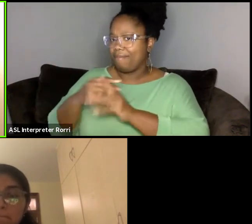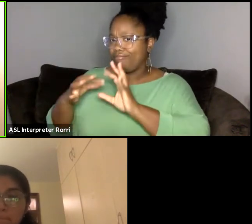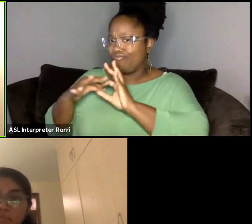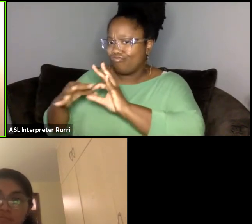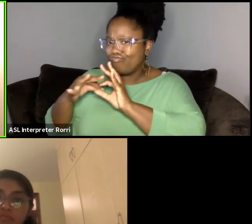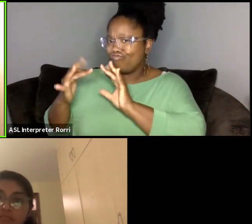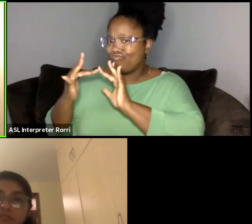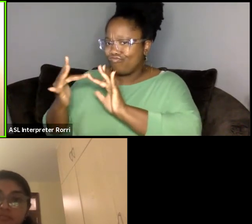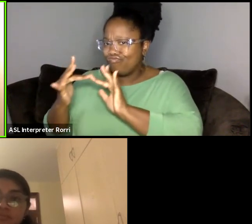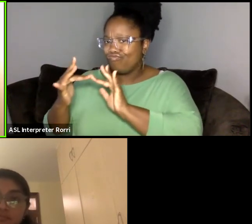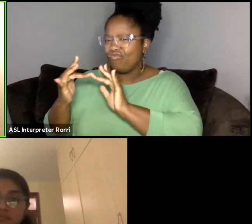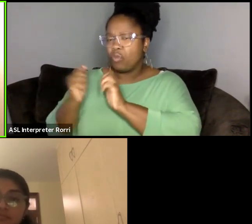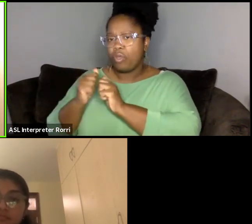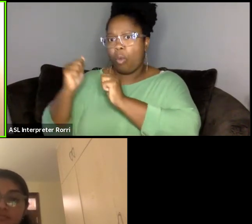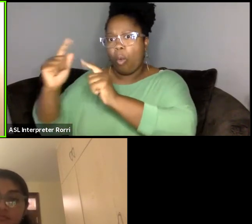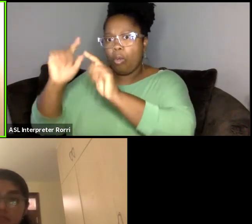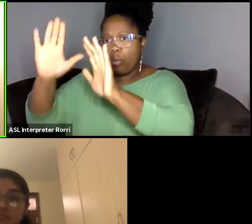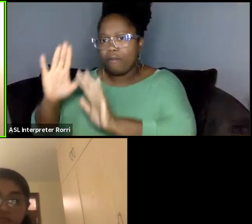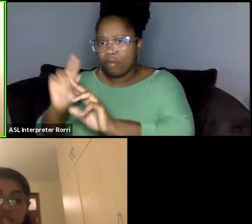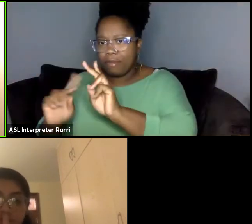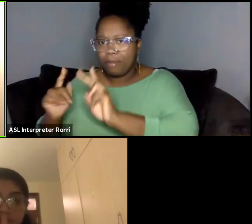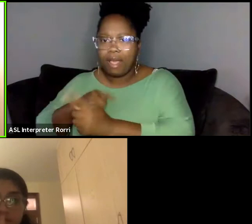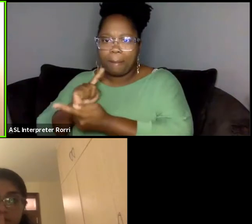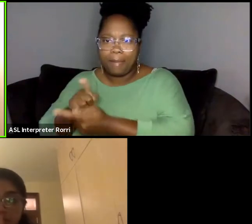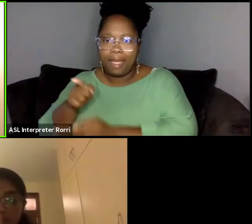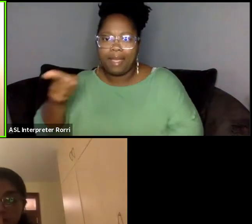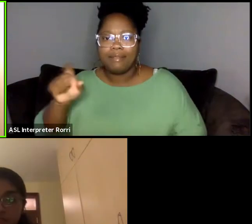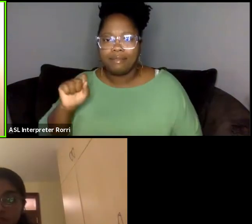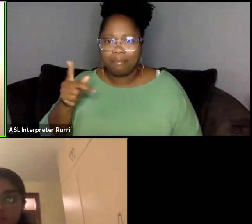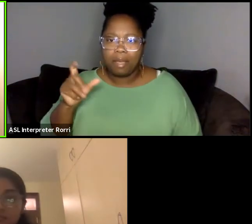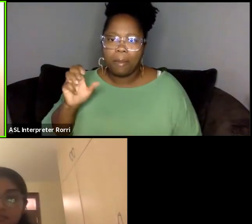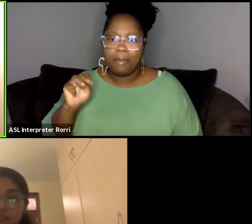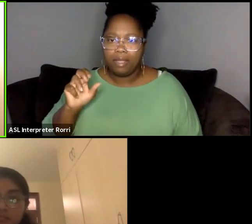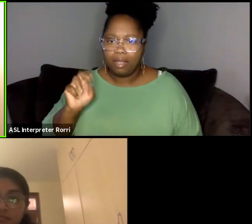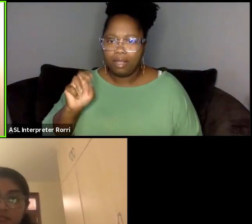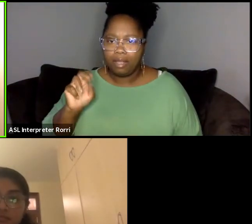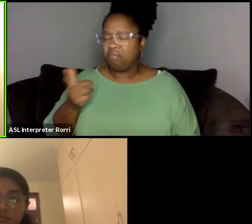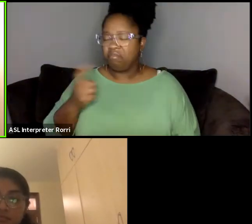at Spelman and, you know, just continued to do the work.